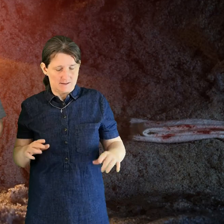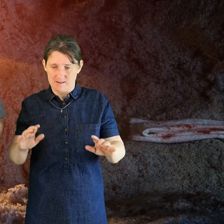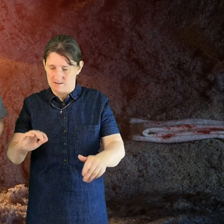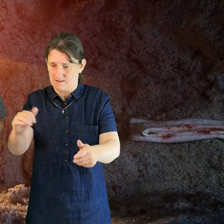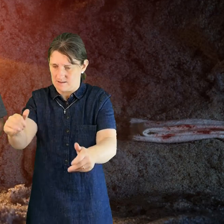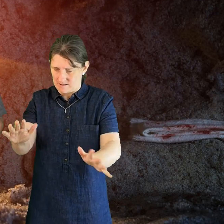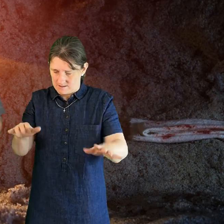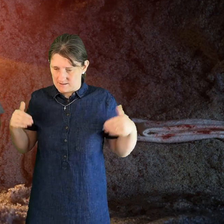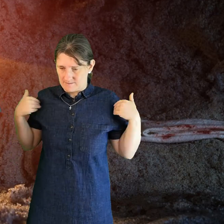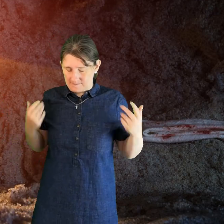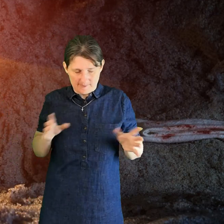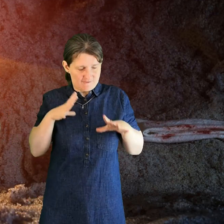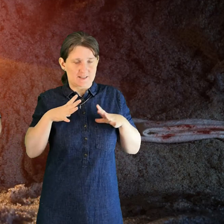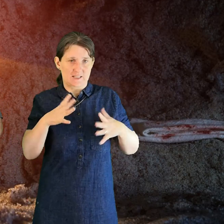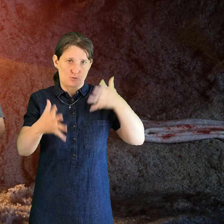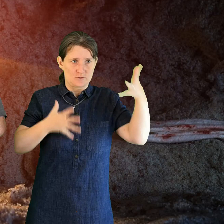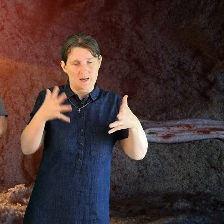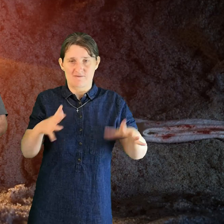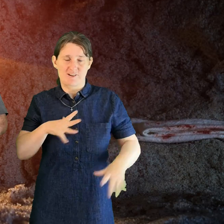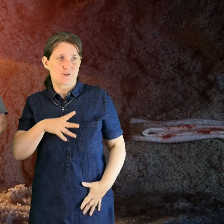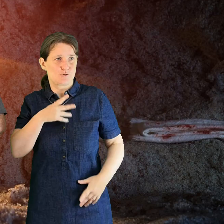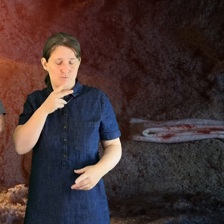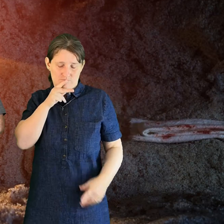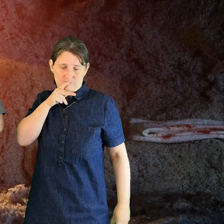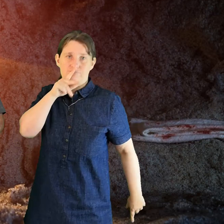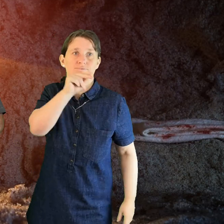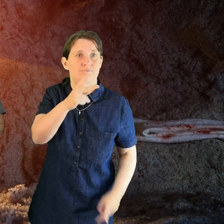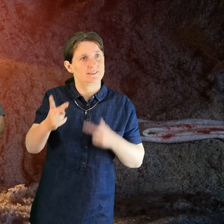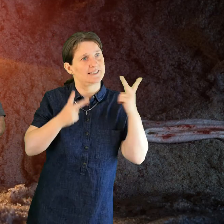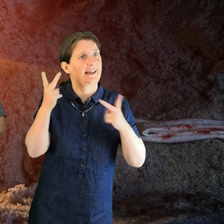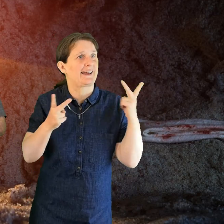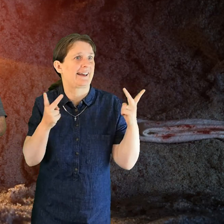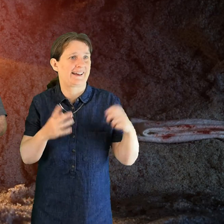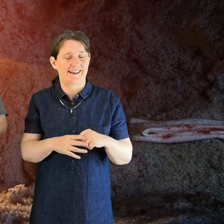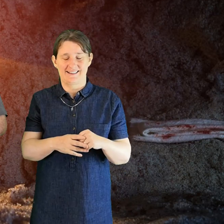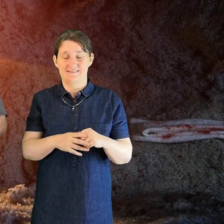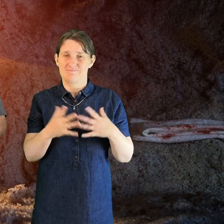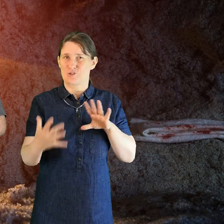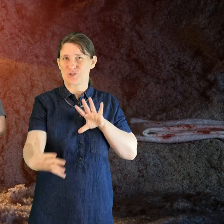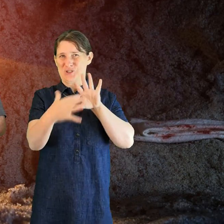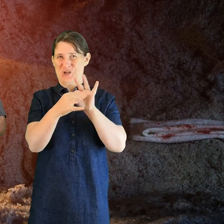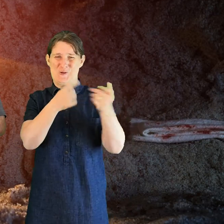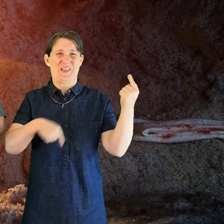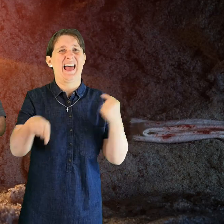get your voices ready if you sing and join with us just wherever you are to sing the glorious hymn